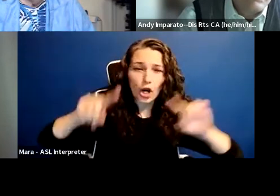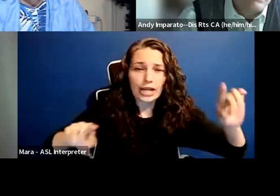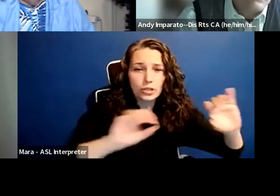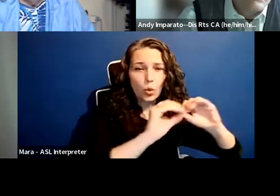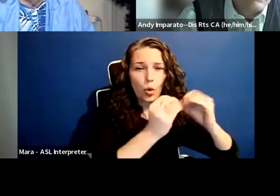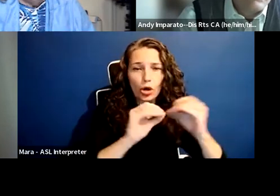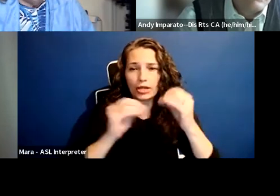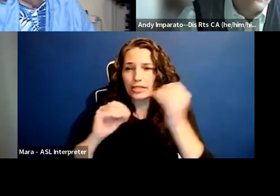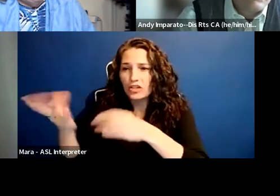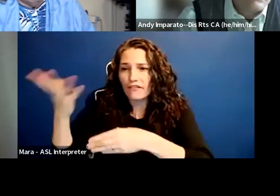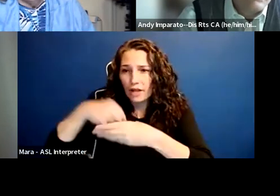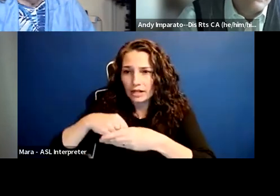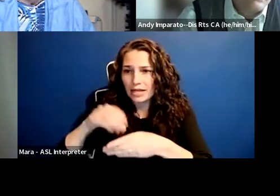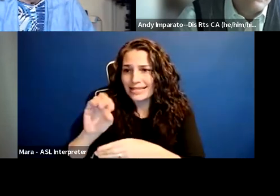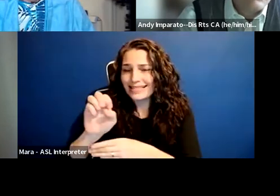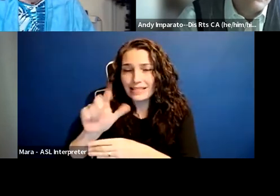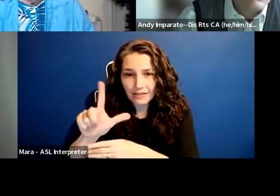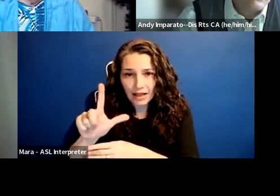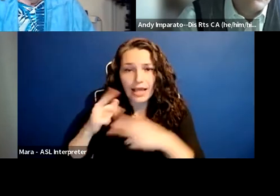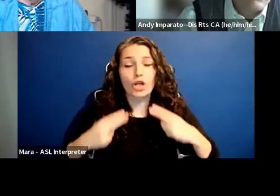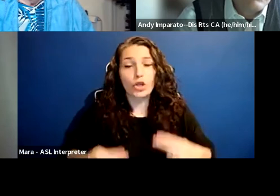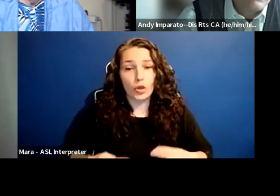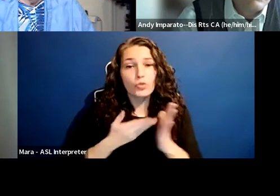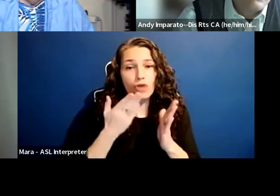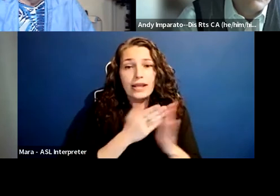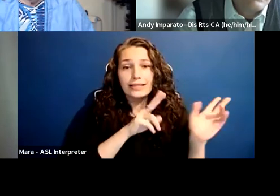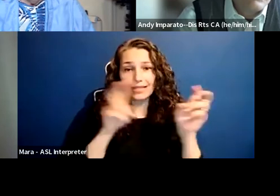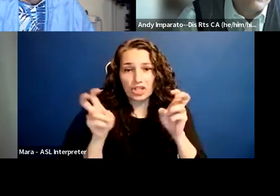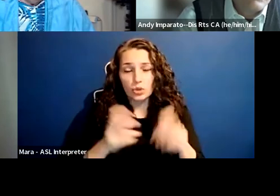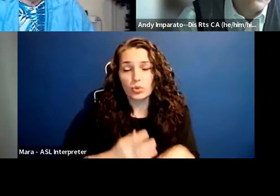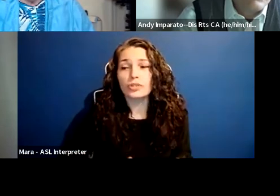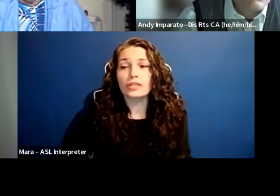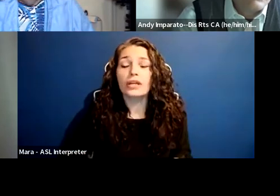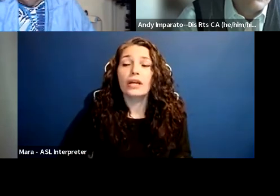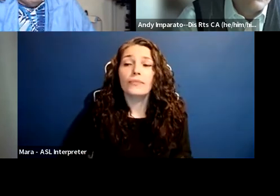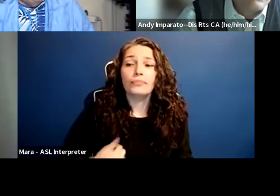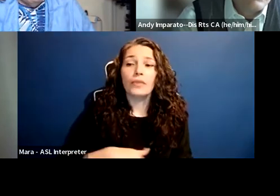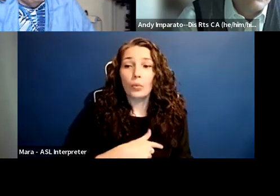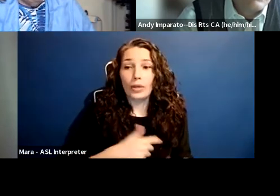in civil and human rights issues. We have, as a result of that work,